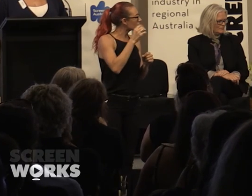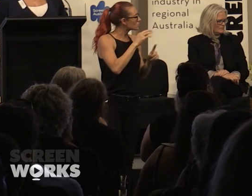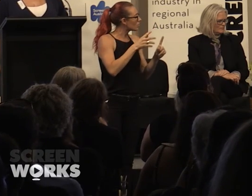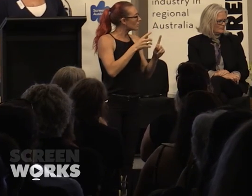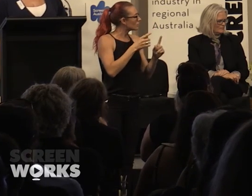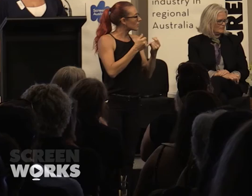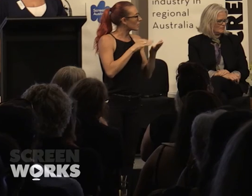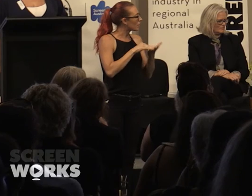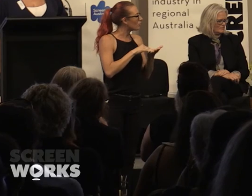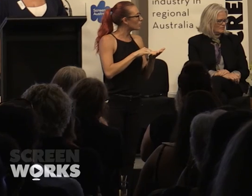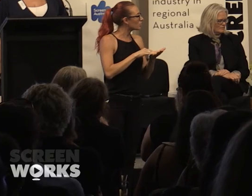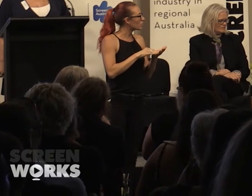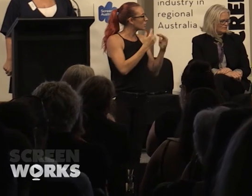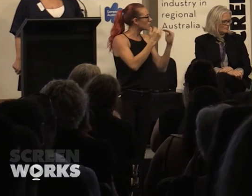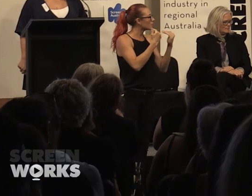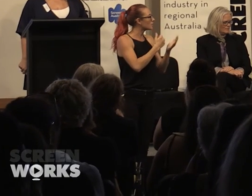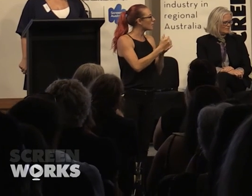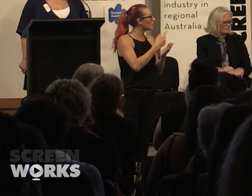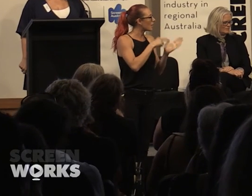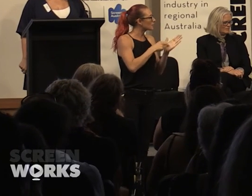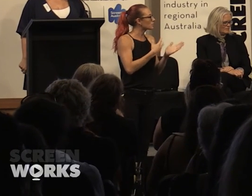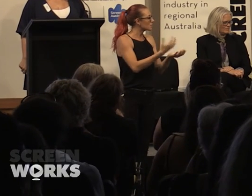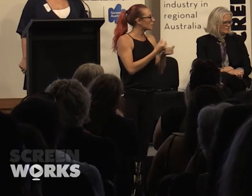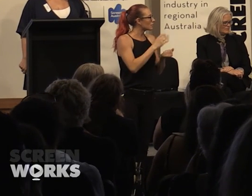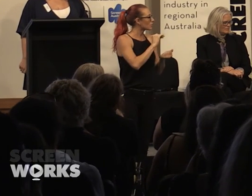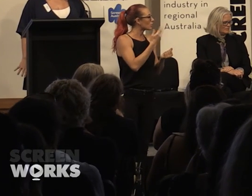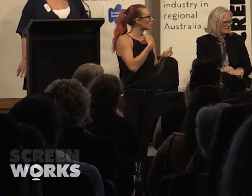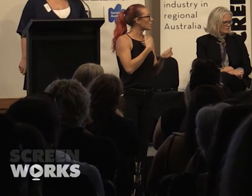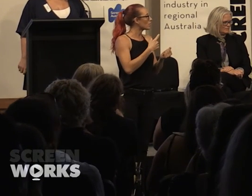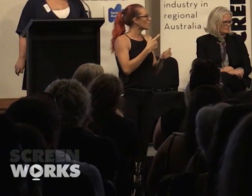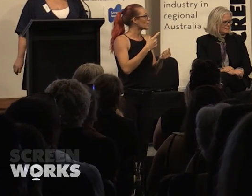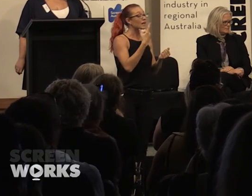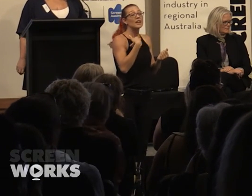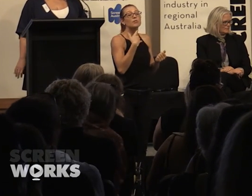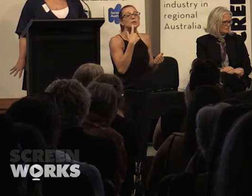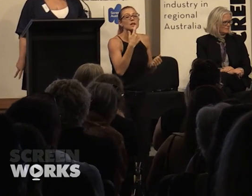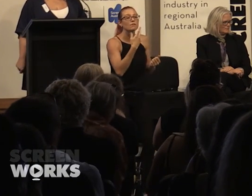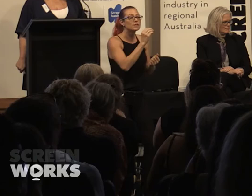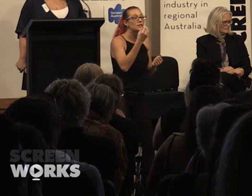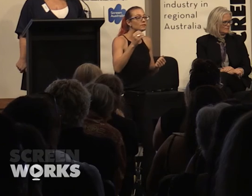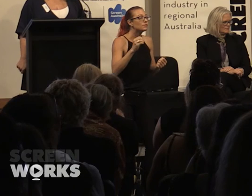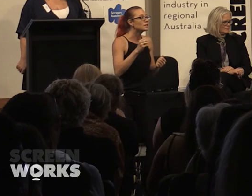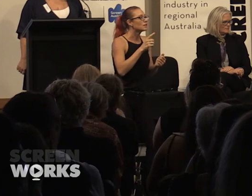see a limited number of applications we get from women. If we said let's make it 50:50, if you're not getting the